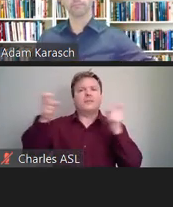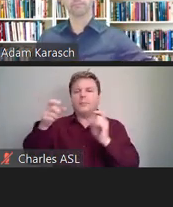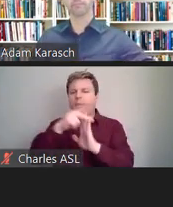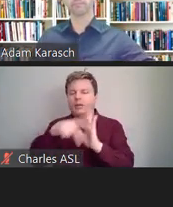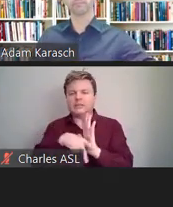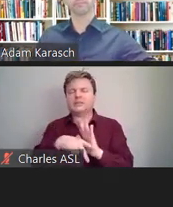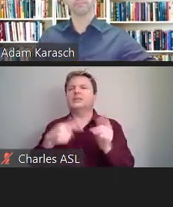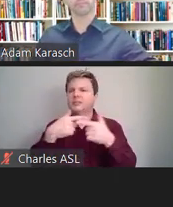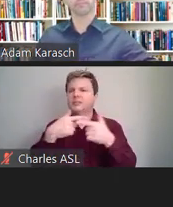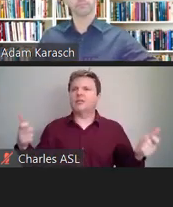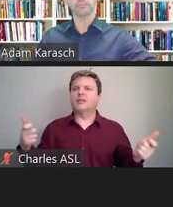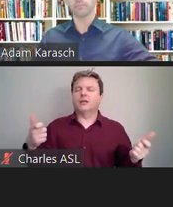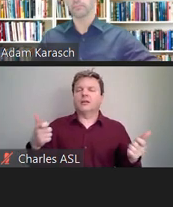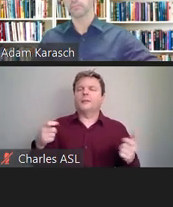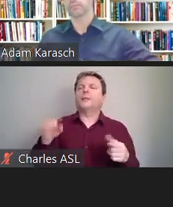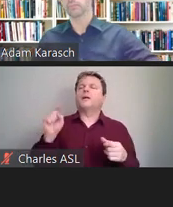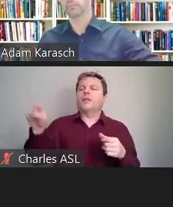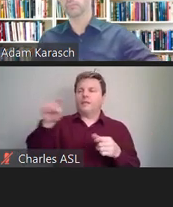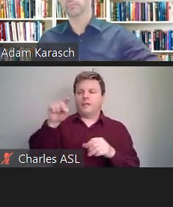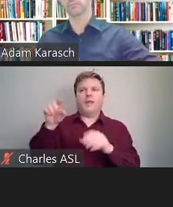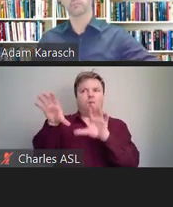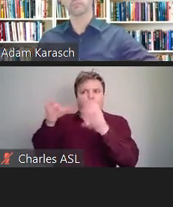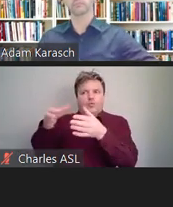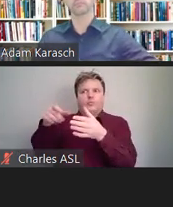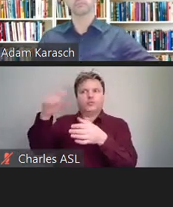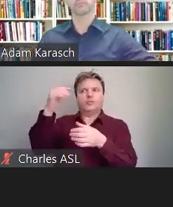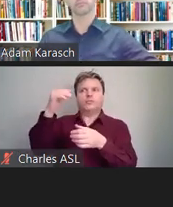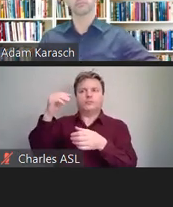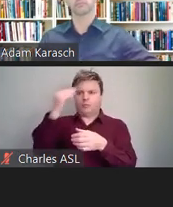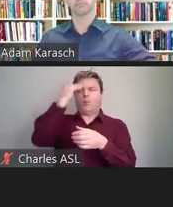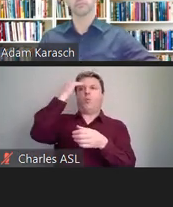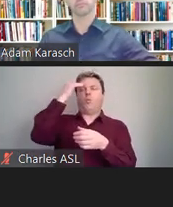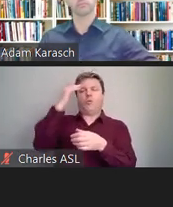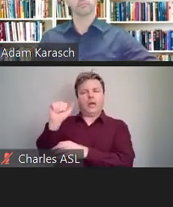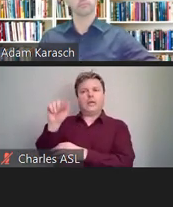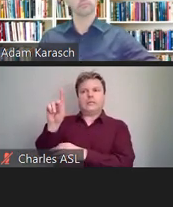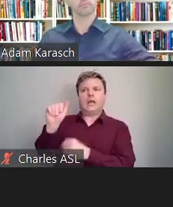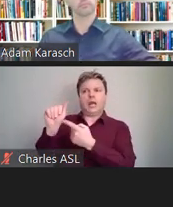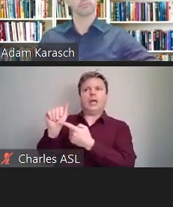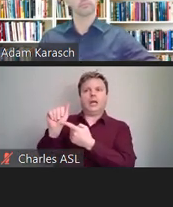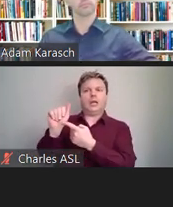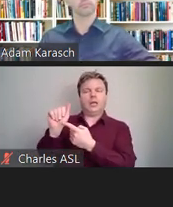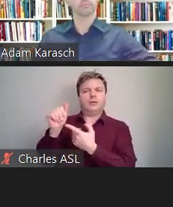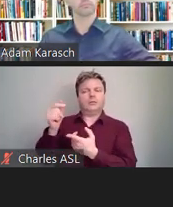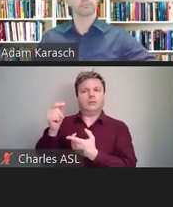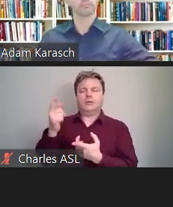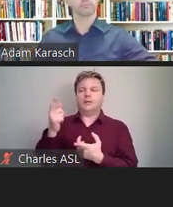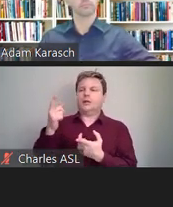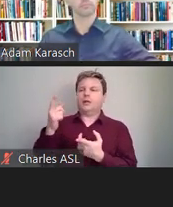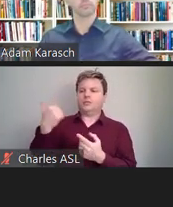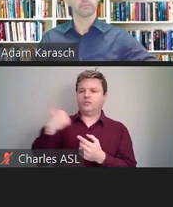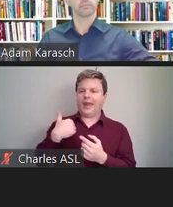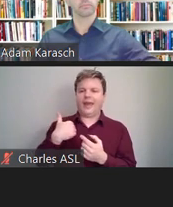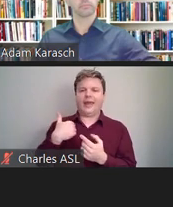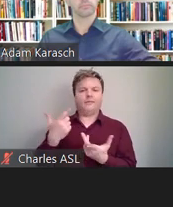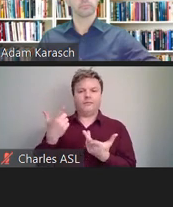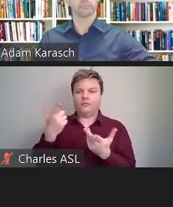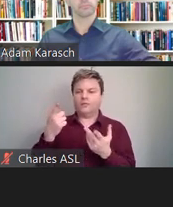Those people should know about the ADA, and they should have guidance about what to do if there is a reasonable accommodation request.